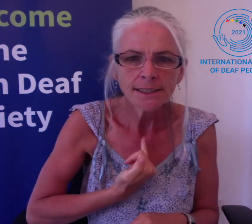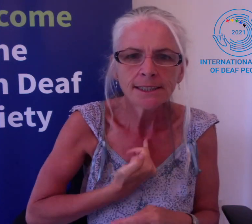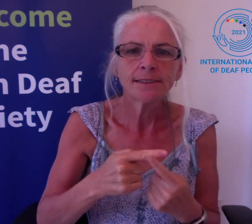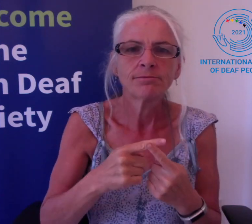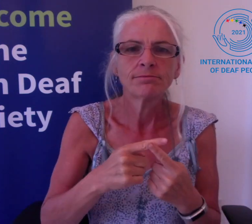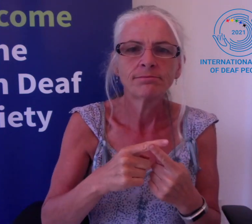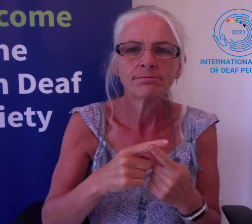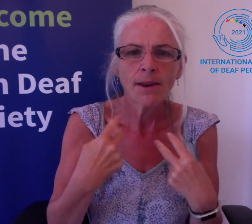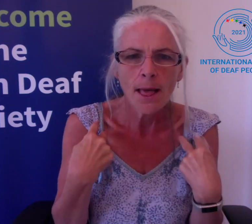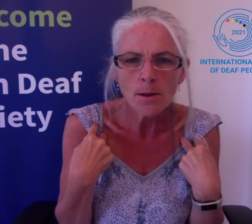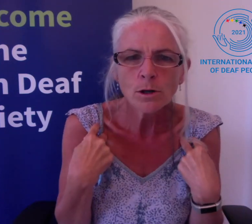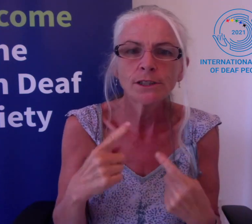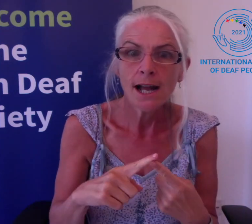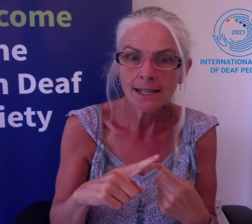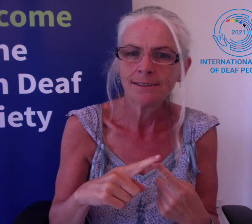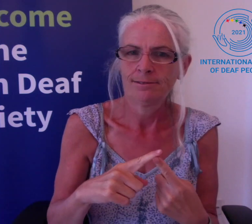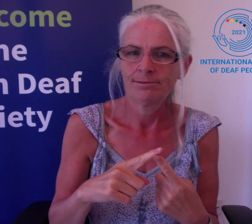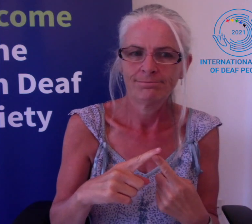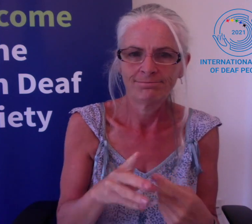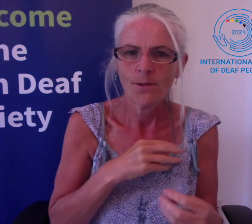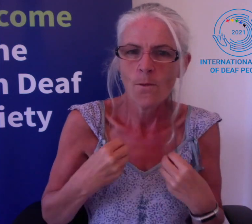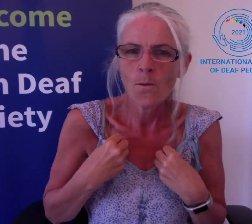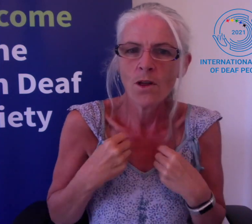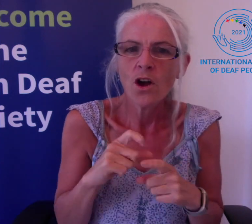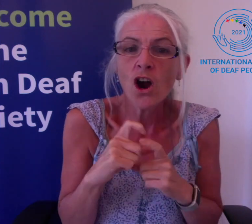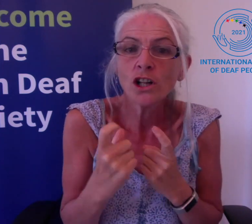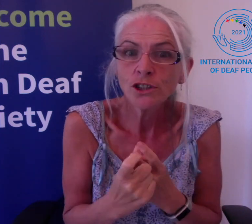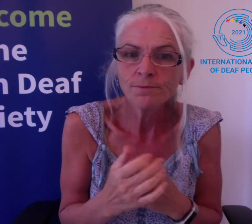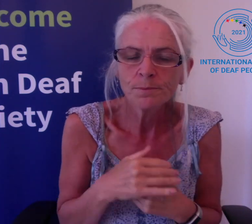culture of our own, an identity and a language, a culture that is ours.